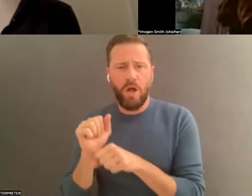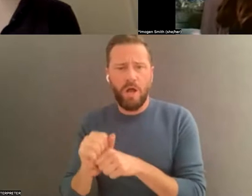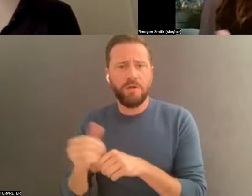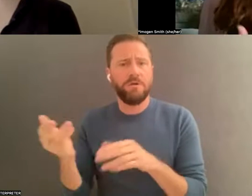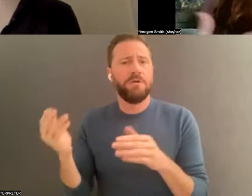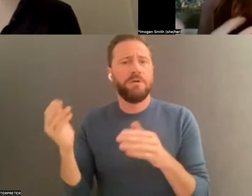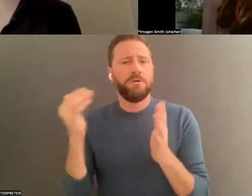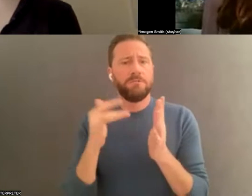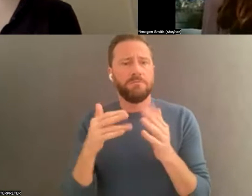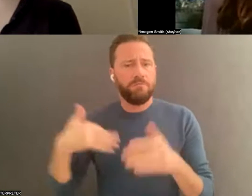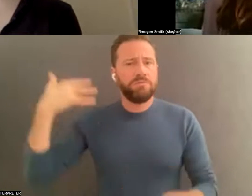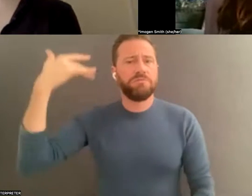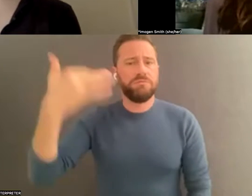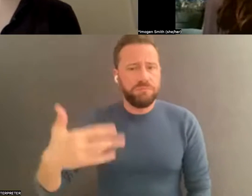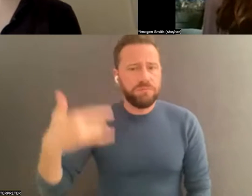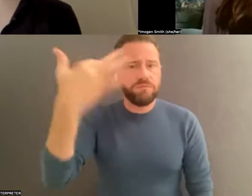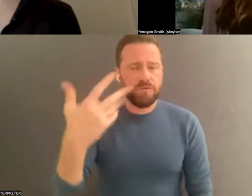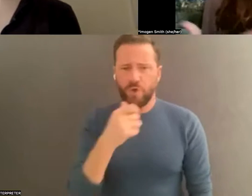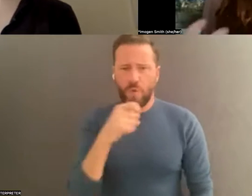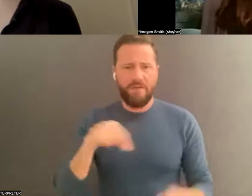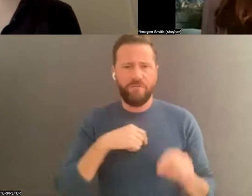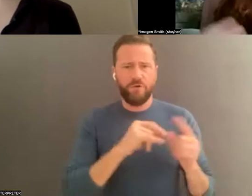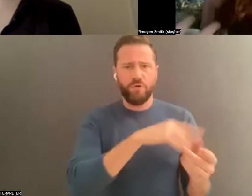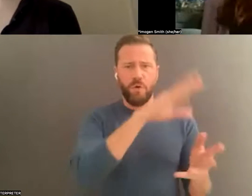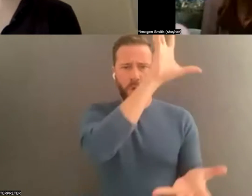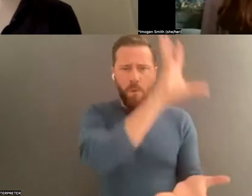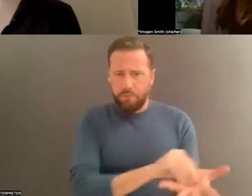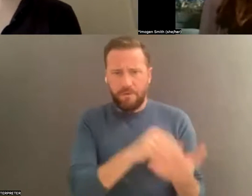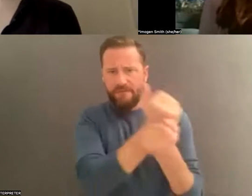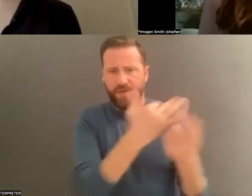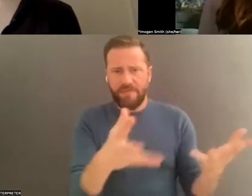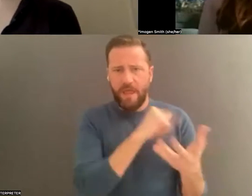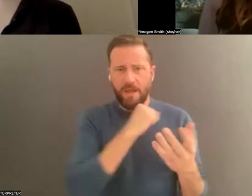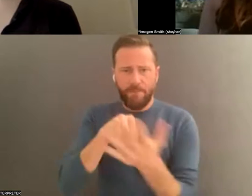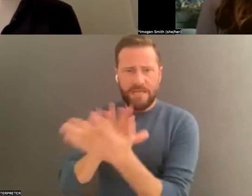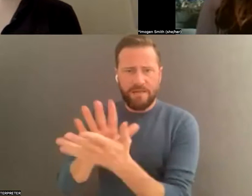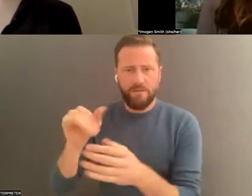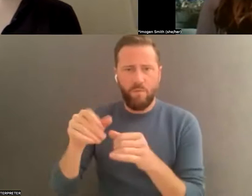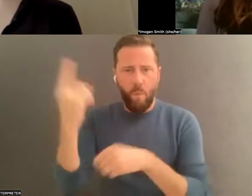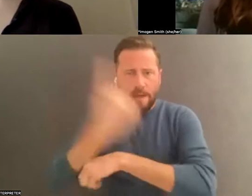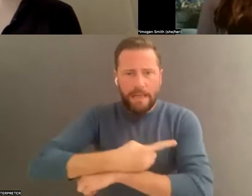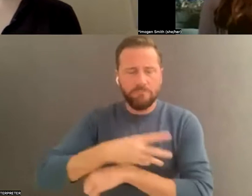set up a system, you can then just sort of keep plugging away at it as you're able to.